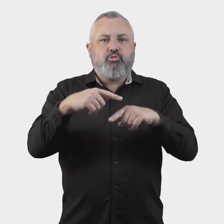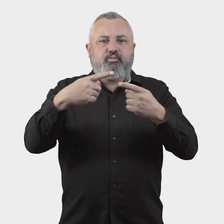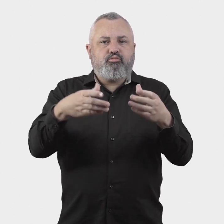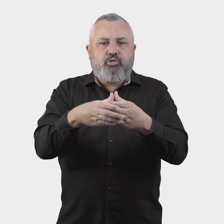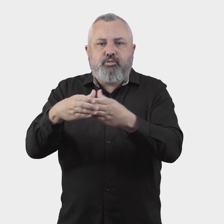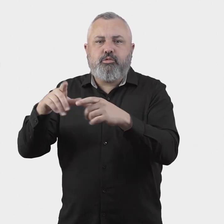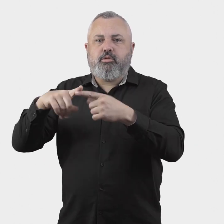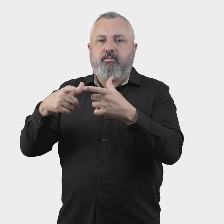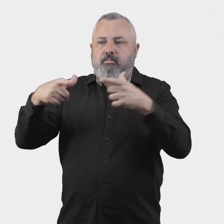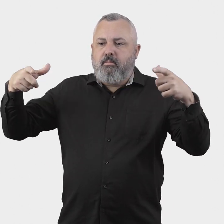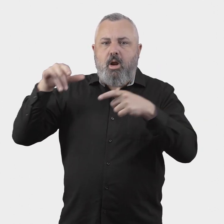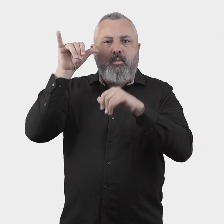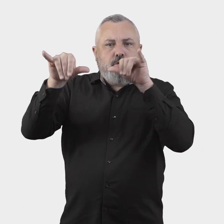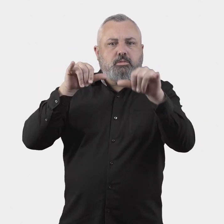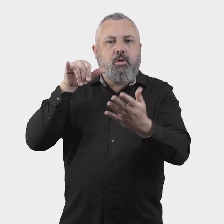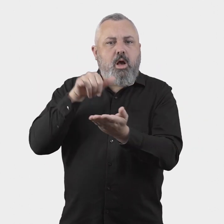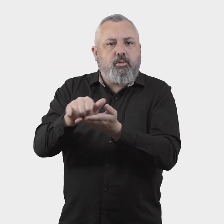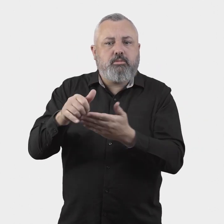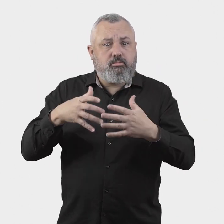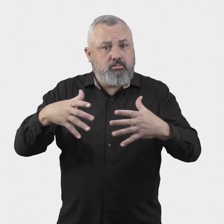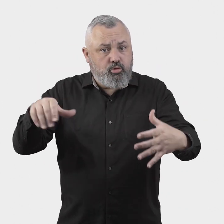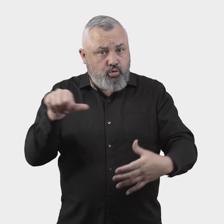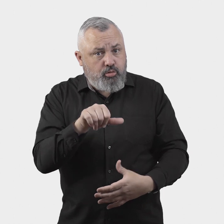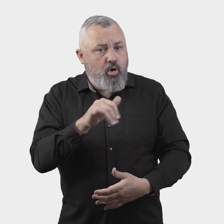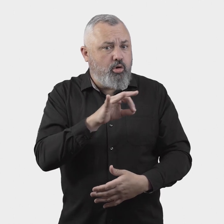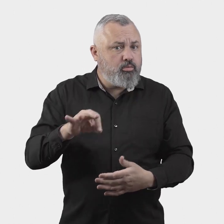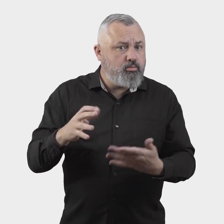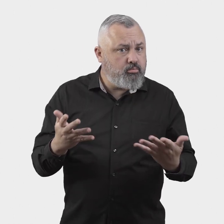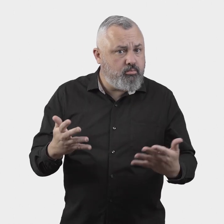different categories of airlines and airports?